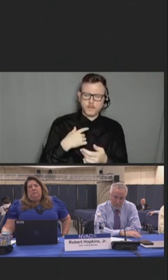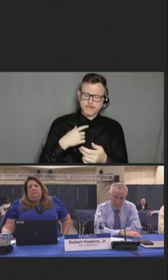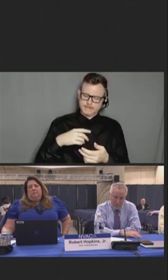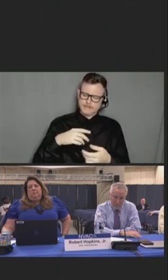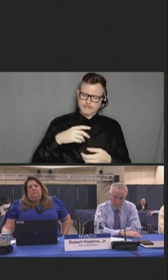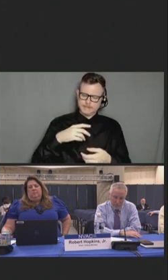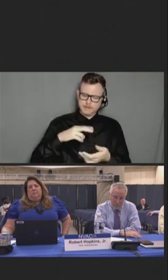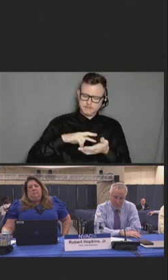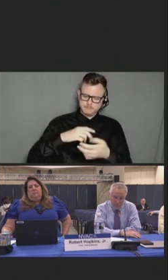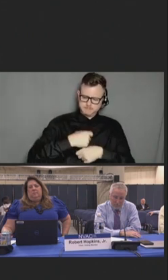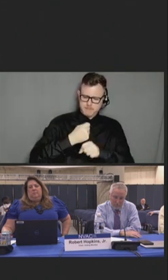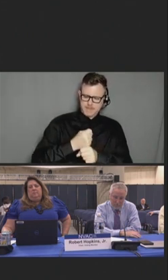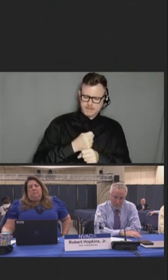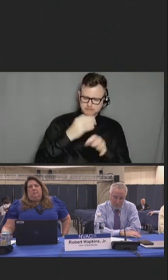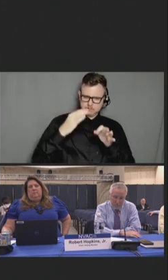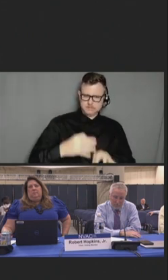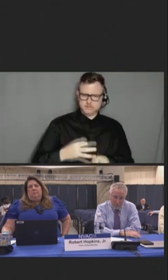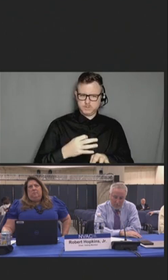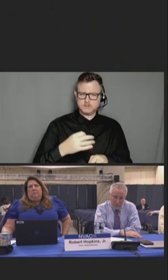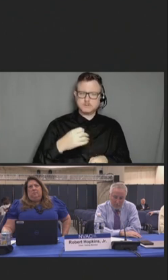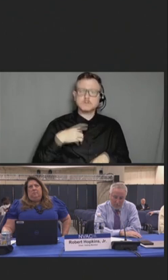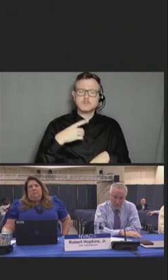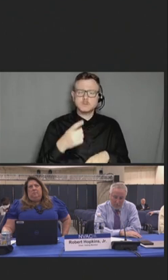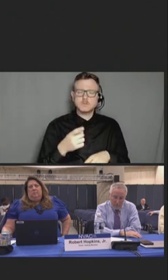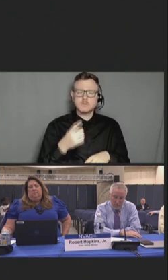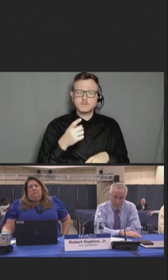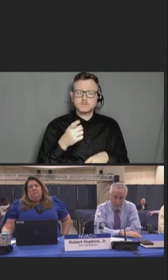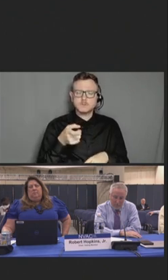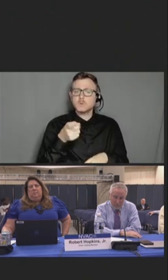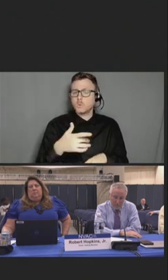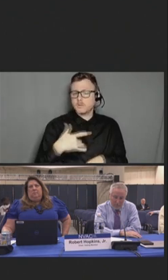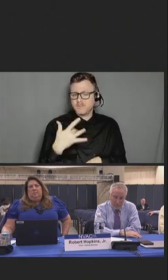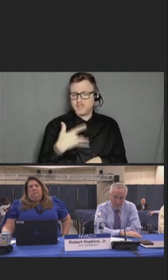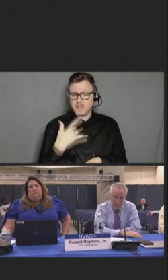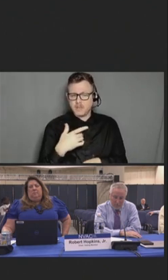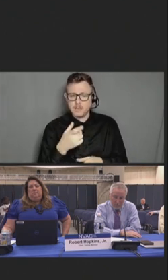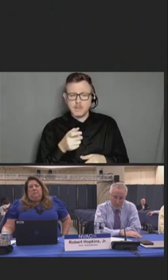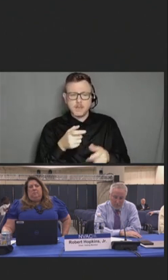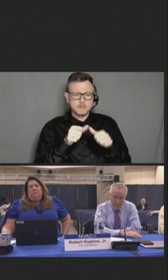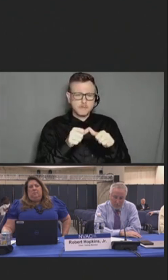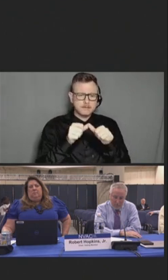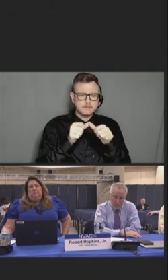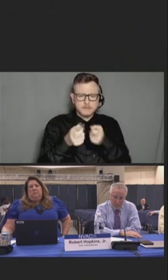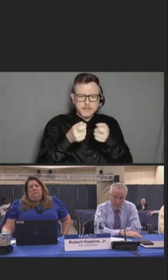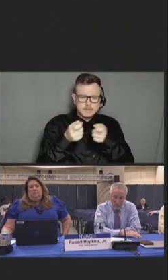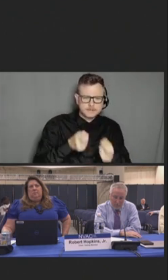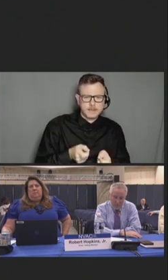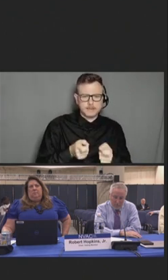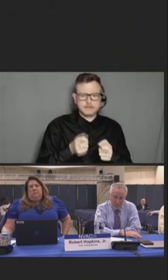Helping people maintain or re-establish feelings of control, predictability, safety, and trust.